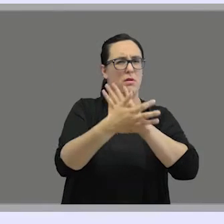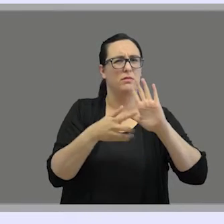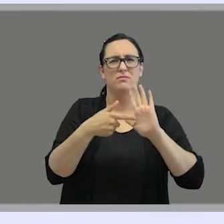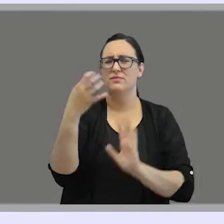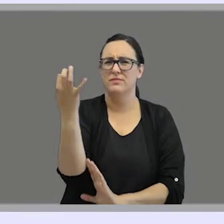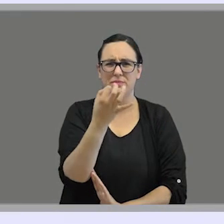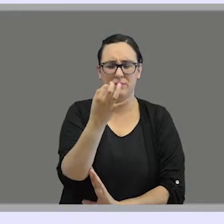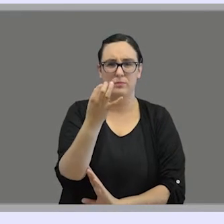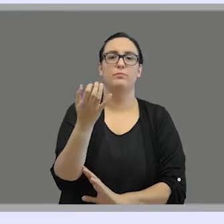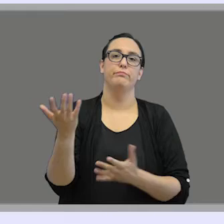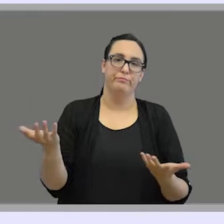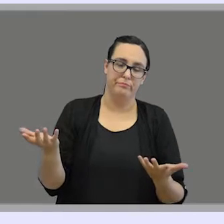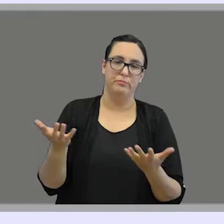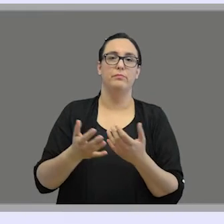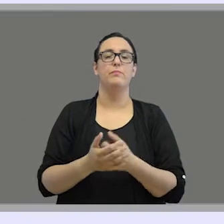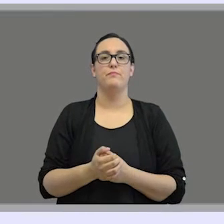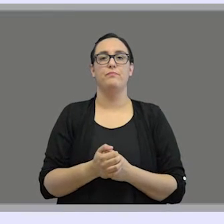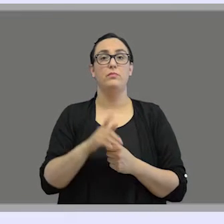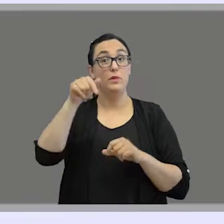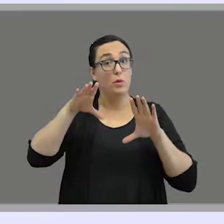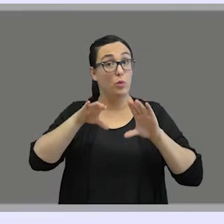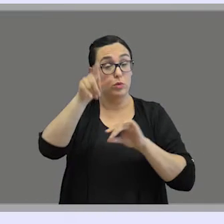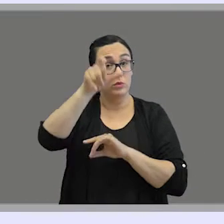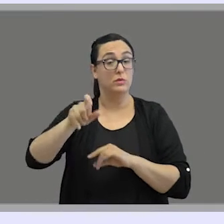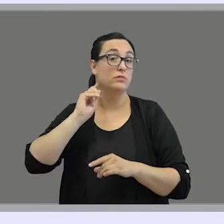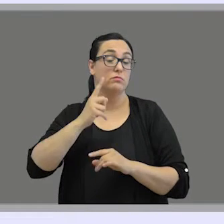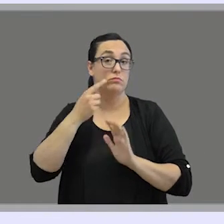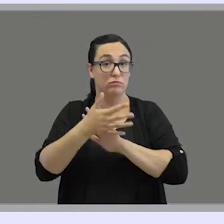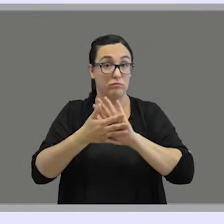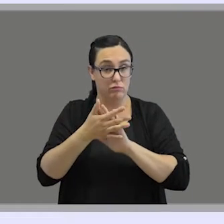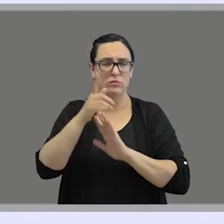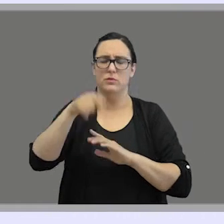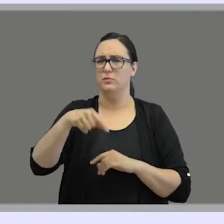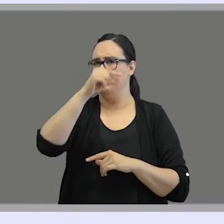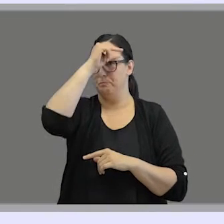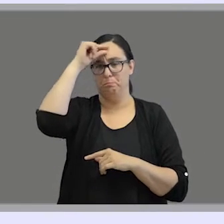about sign languages and their users, deaf-signing users,